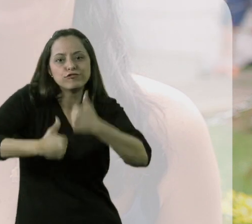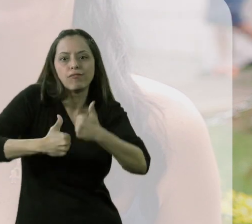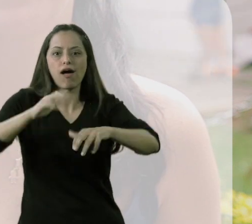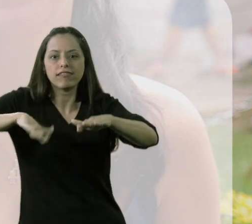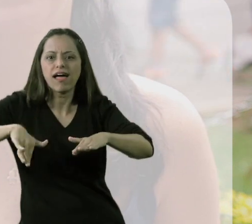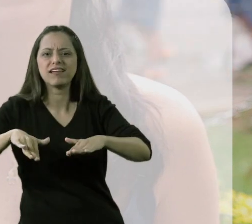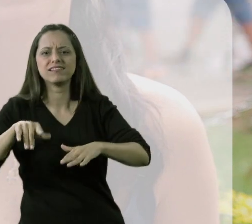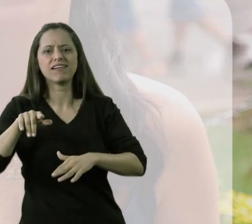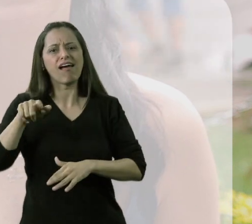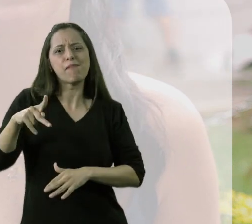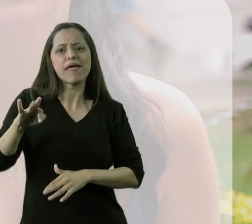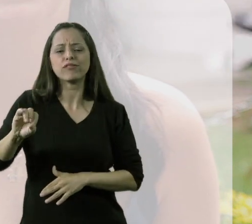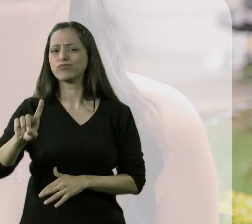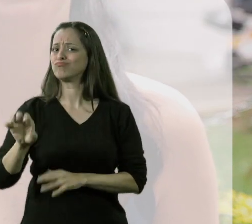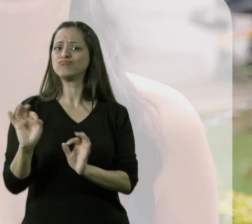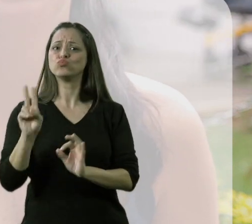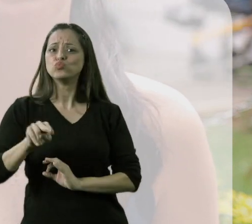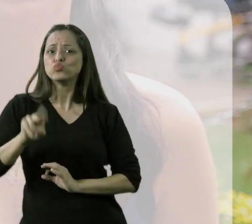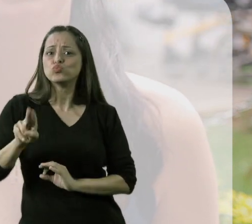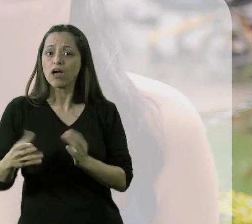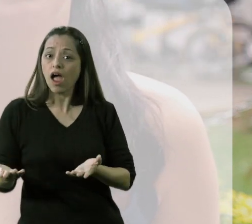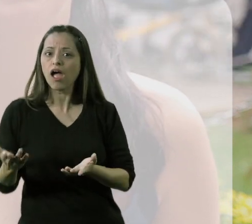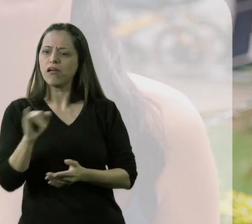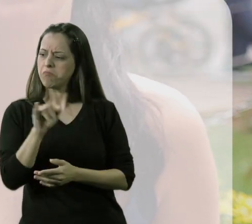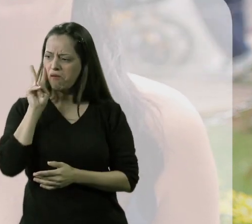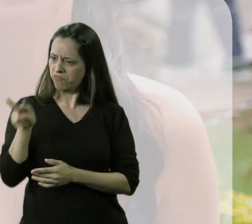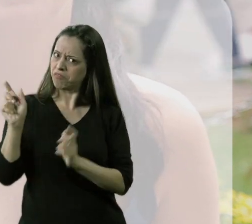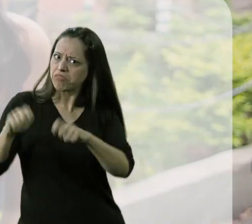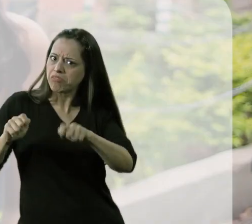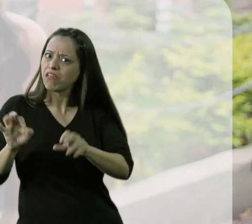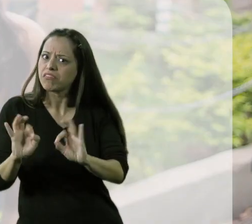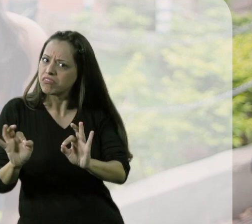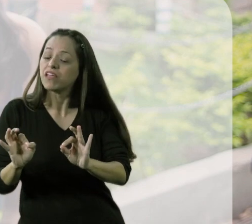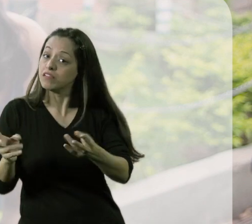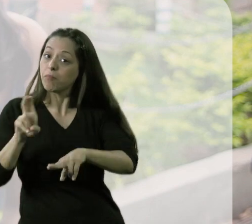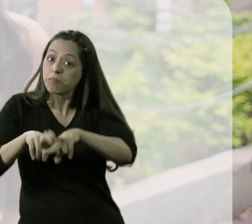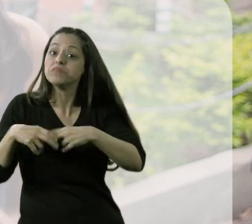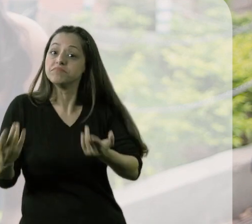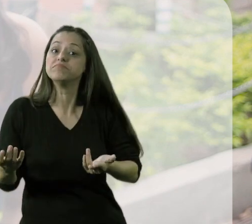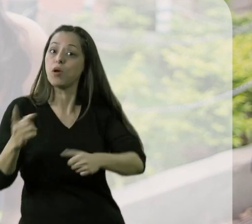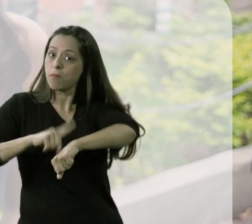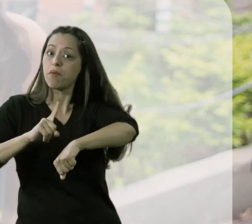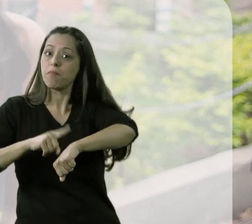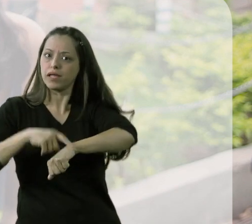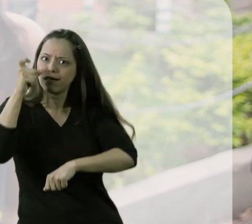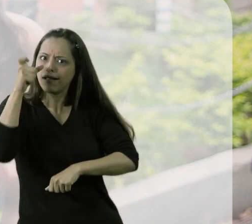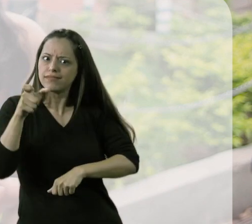He never participated in a sport, and his brother never saw him do anything, so it was an interesting time when the brother began